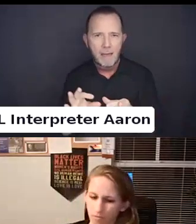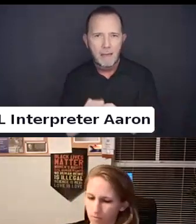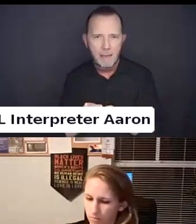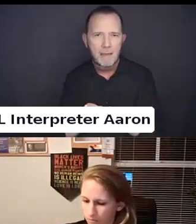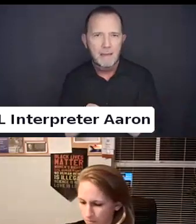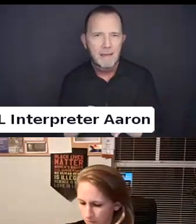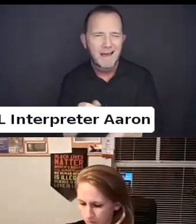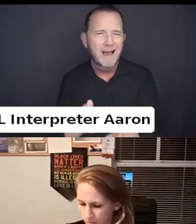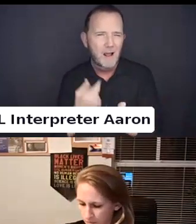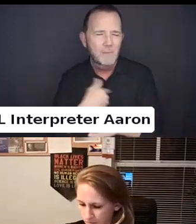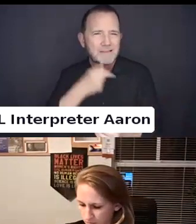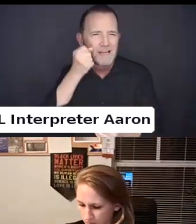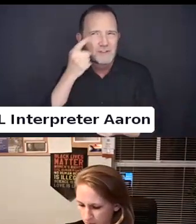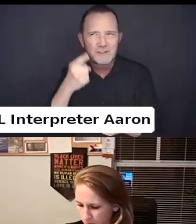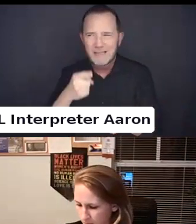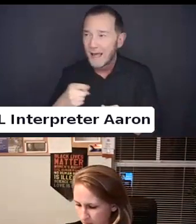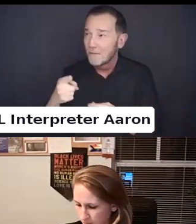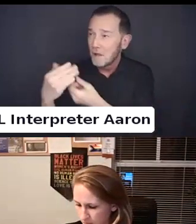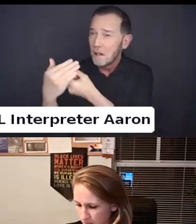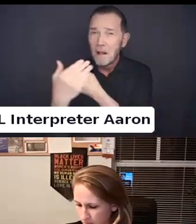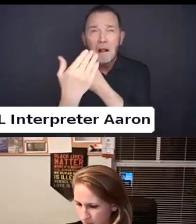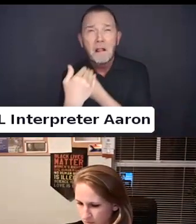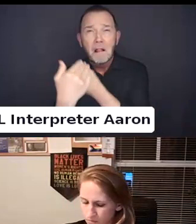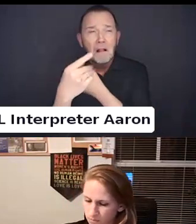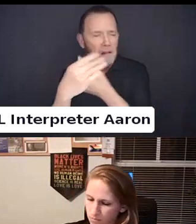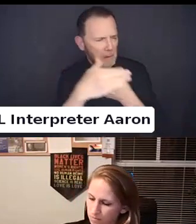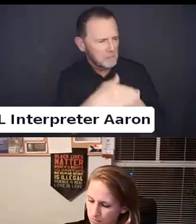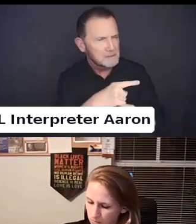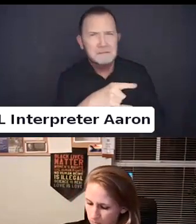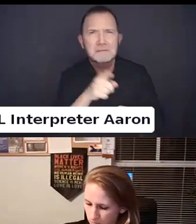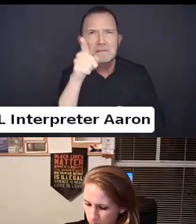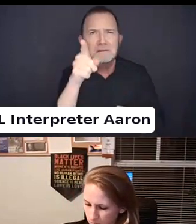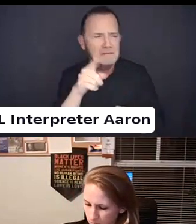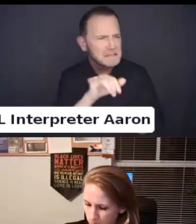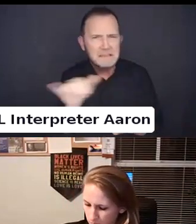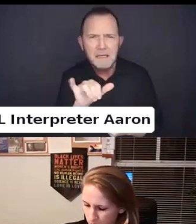as a system of oppression.